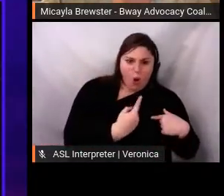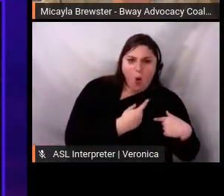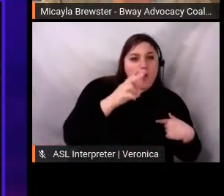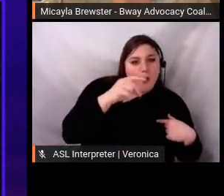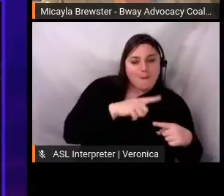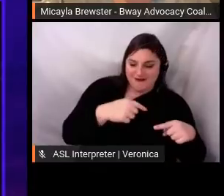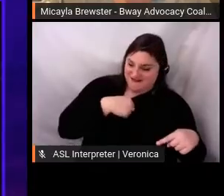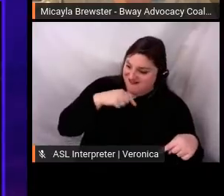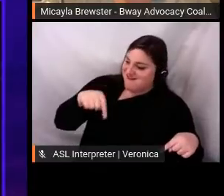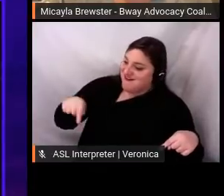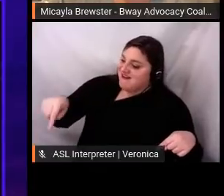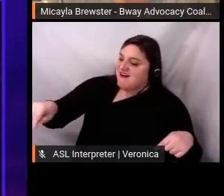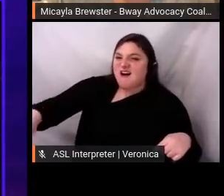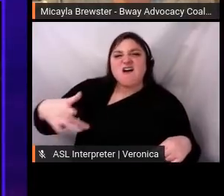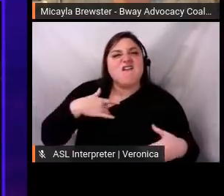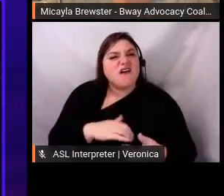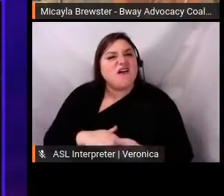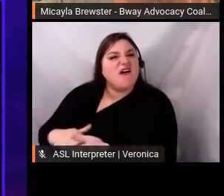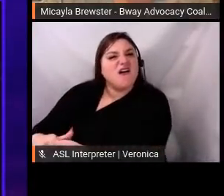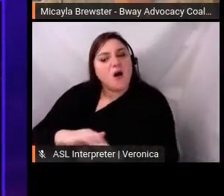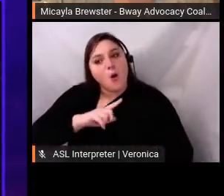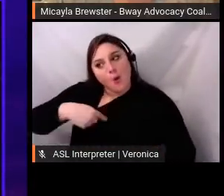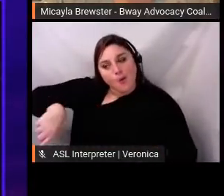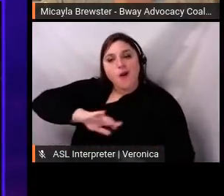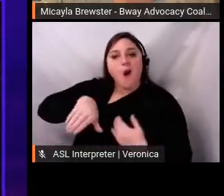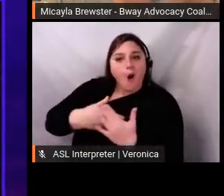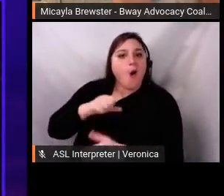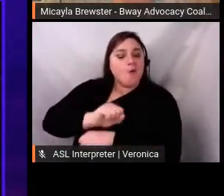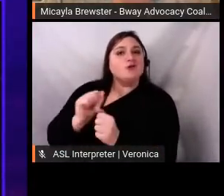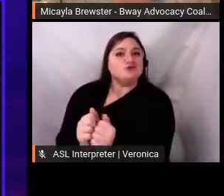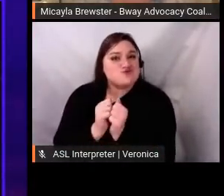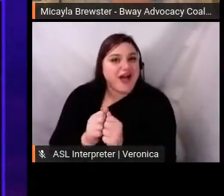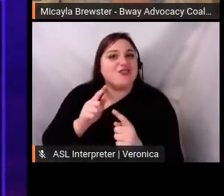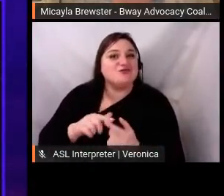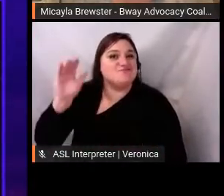and being antiracist, and to remind everyone that it's an ongoing journey